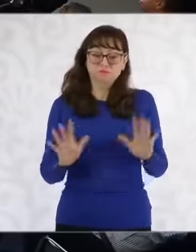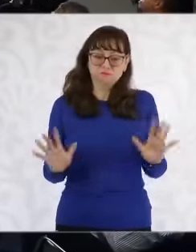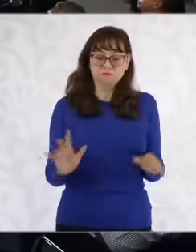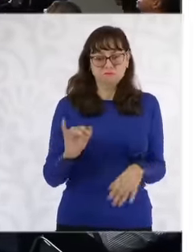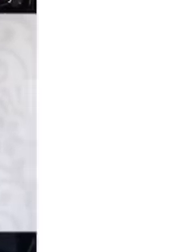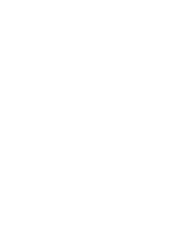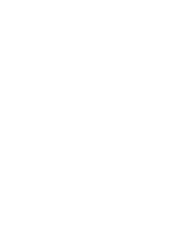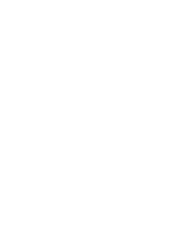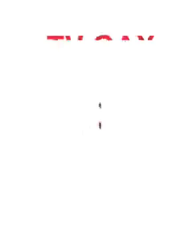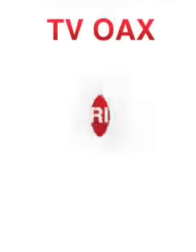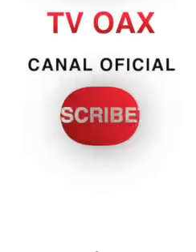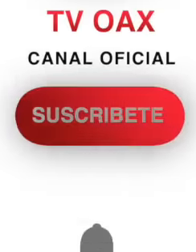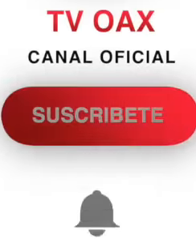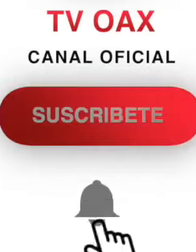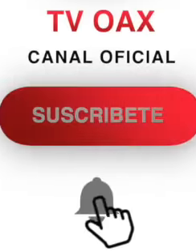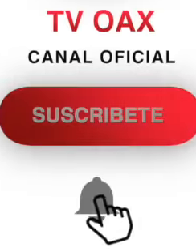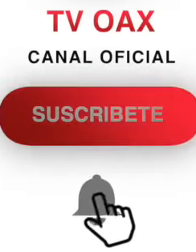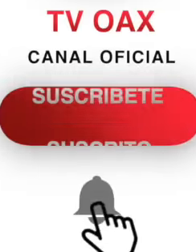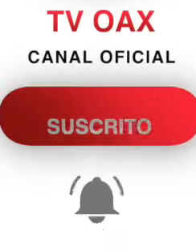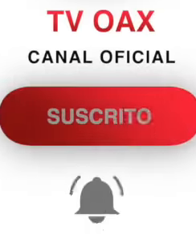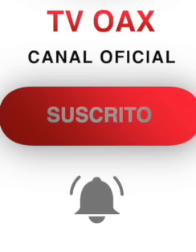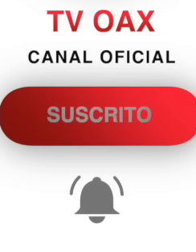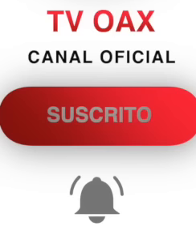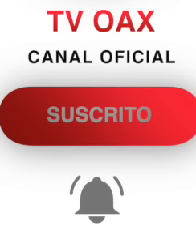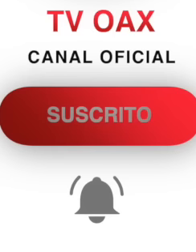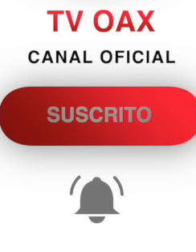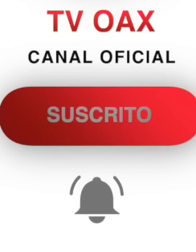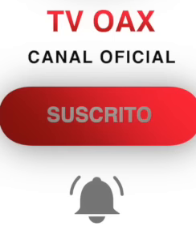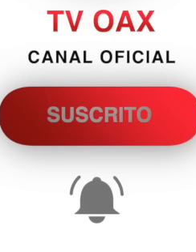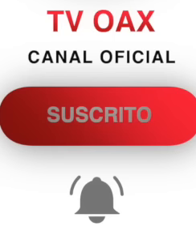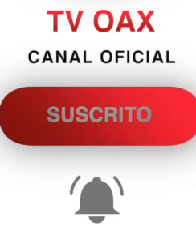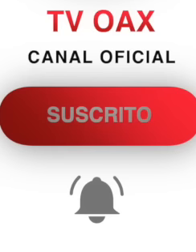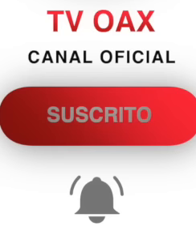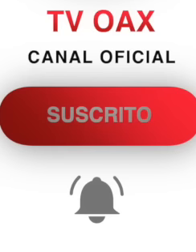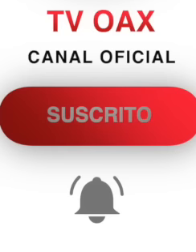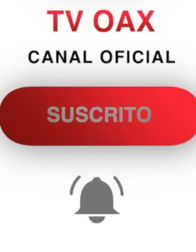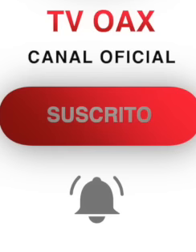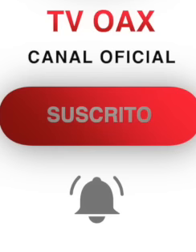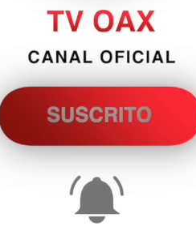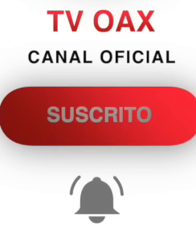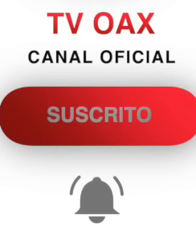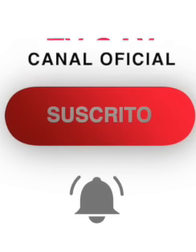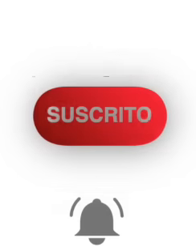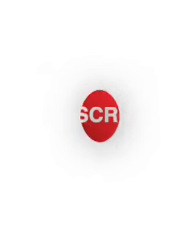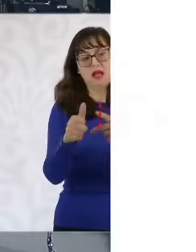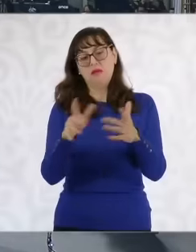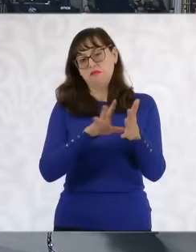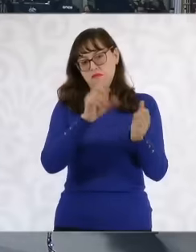Thursday and then not the judicial reform but the judicial law continues its course. Ask him about